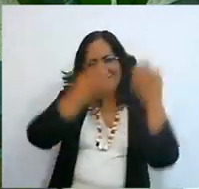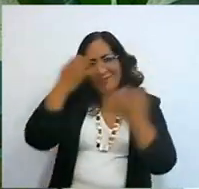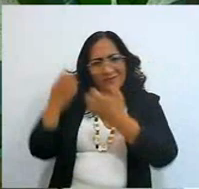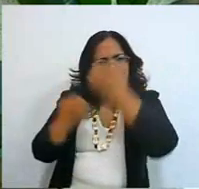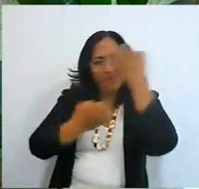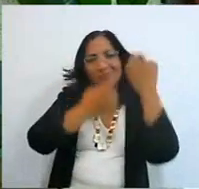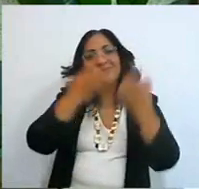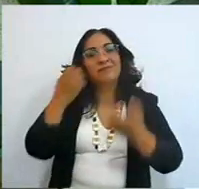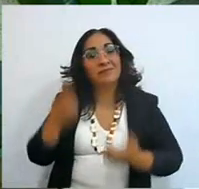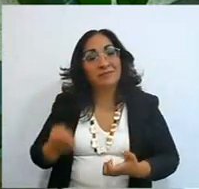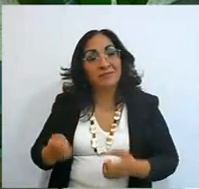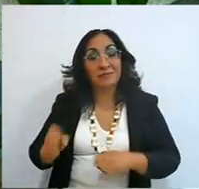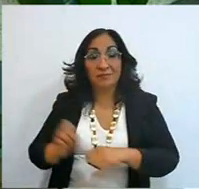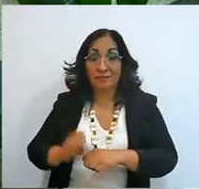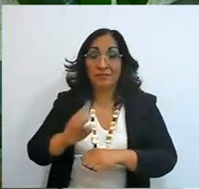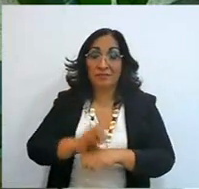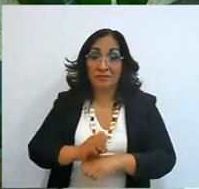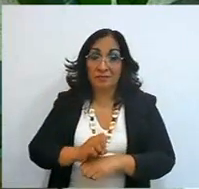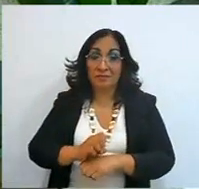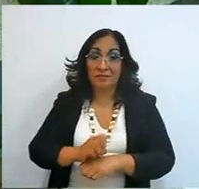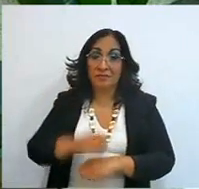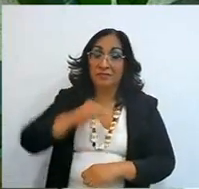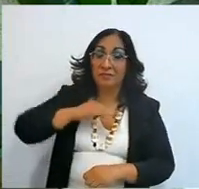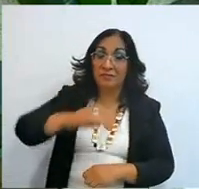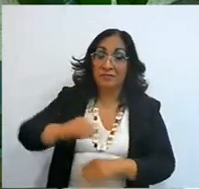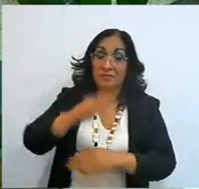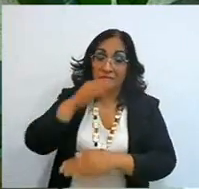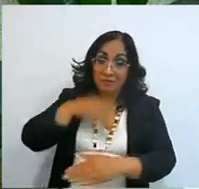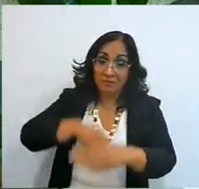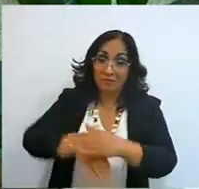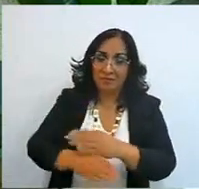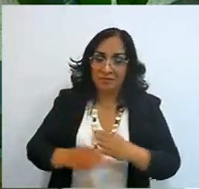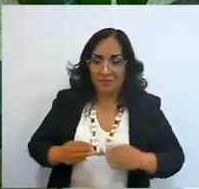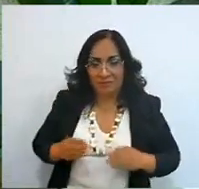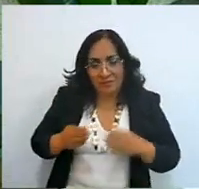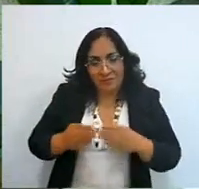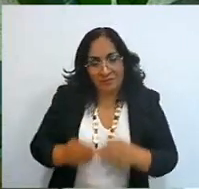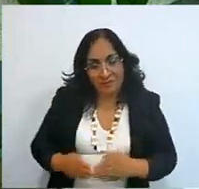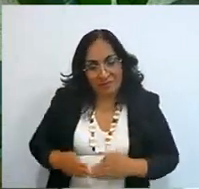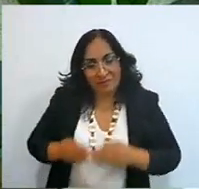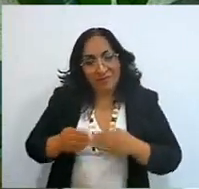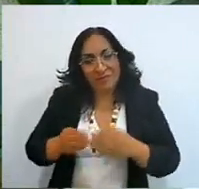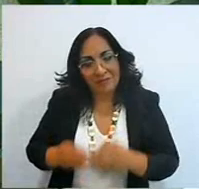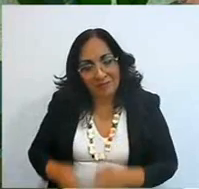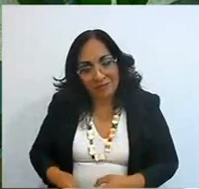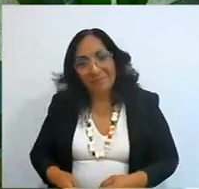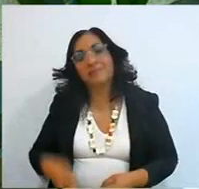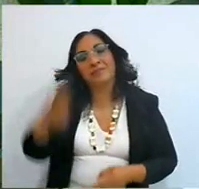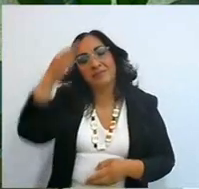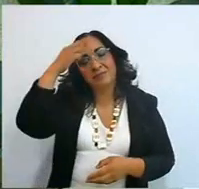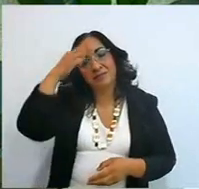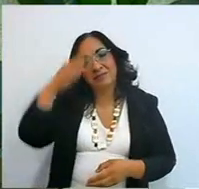then you can enter the ship, what for? to save your life, physical life,